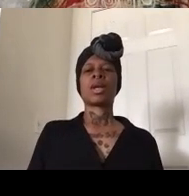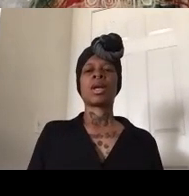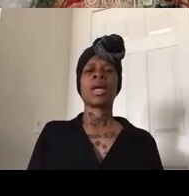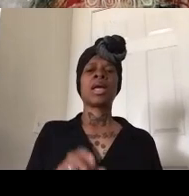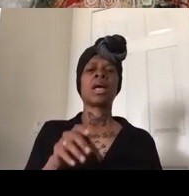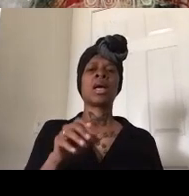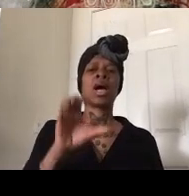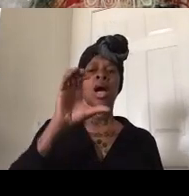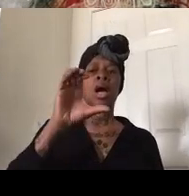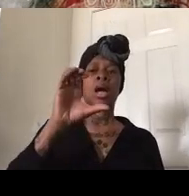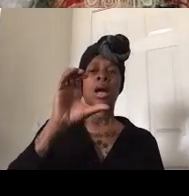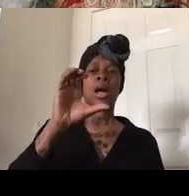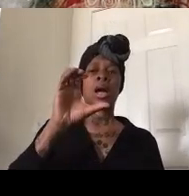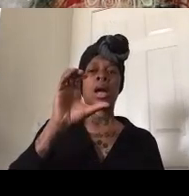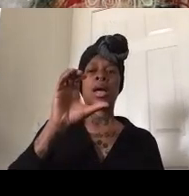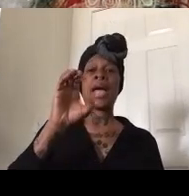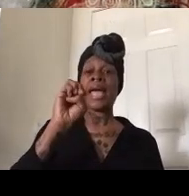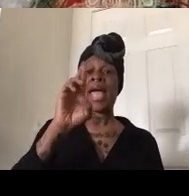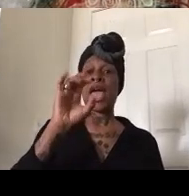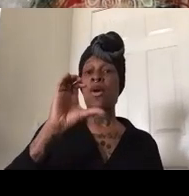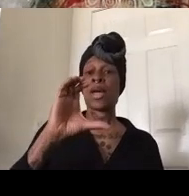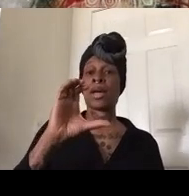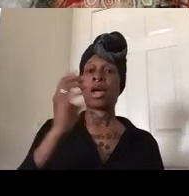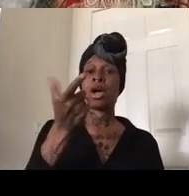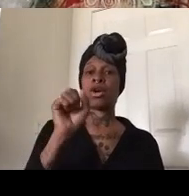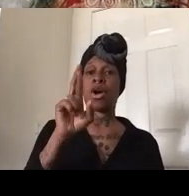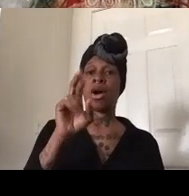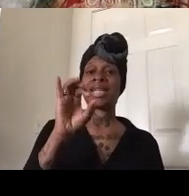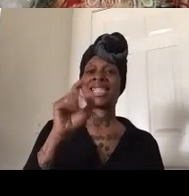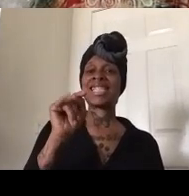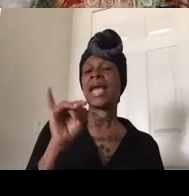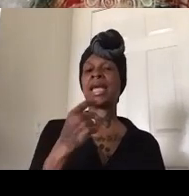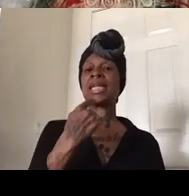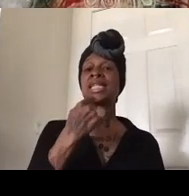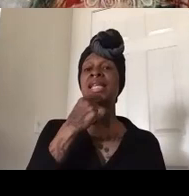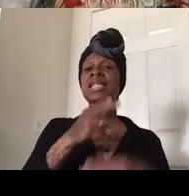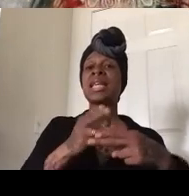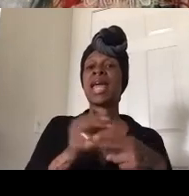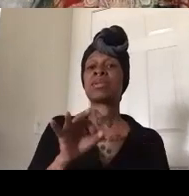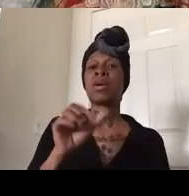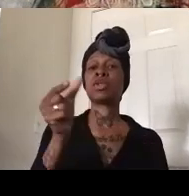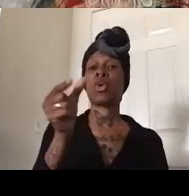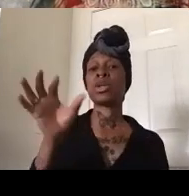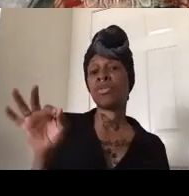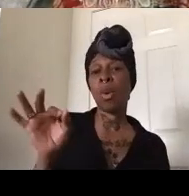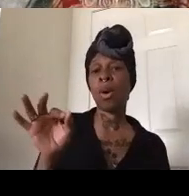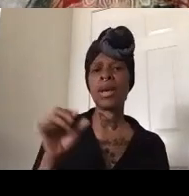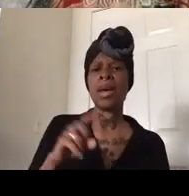he cannot say the name oops i didn't mean to do that but i guess it's telling me to hurry up um but he can't say the names of those